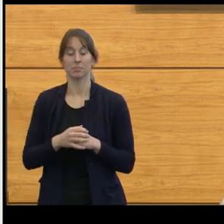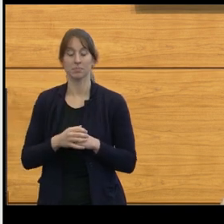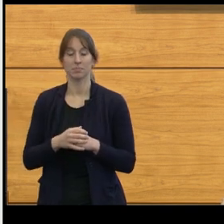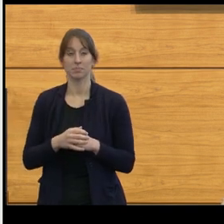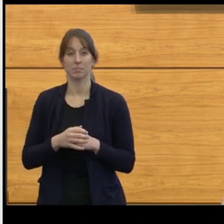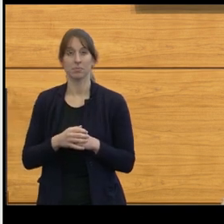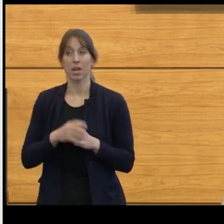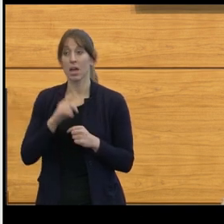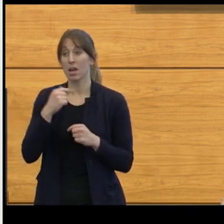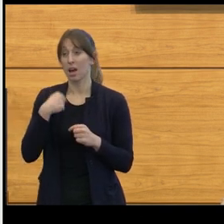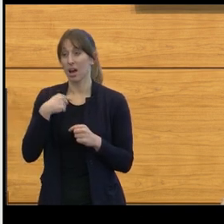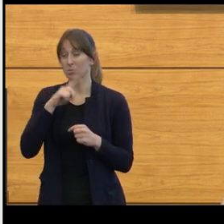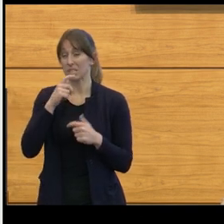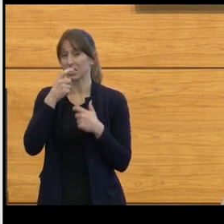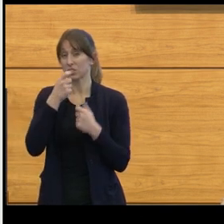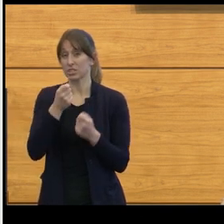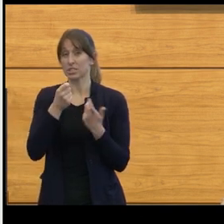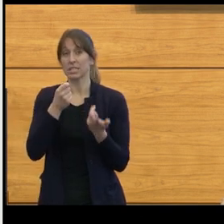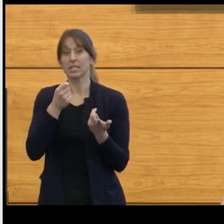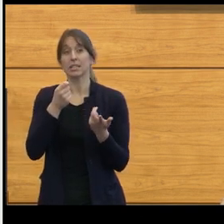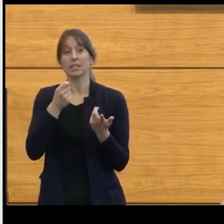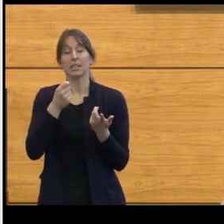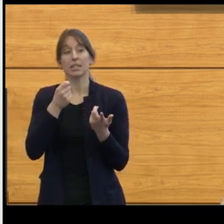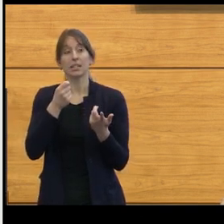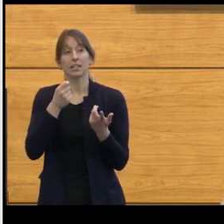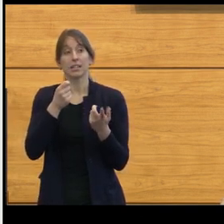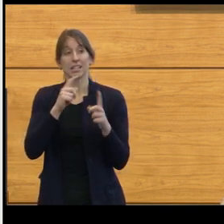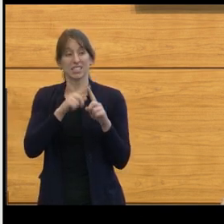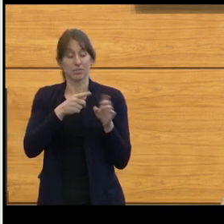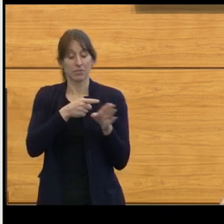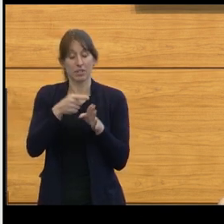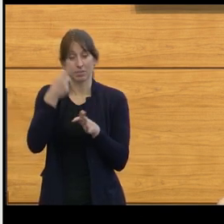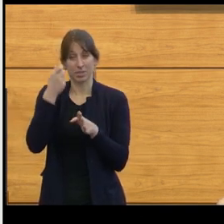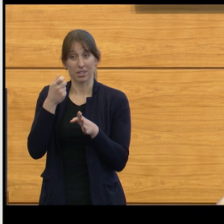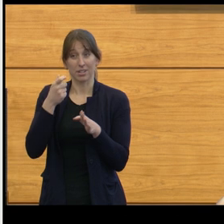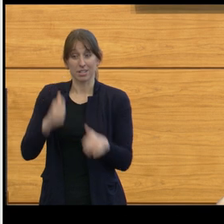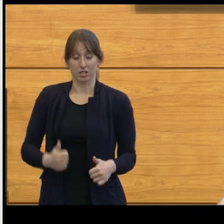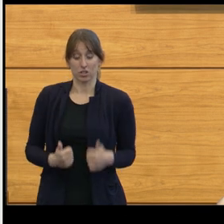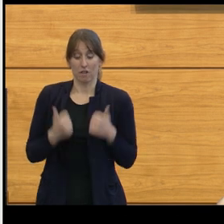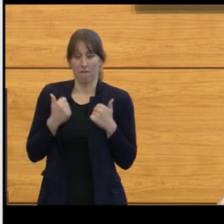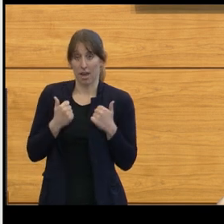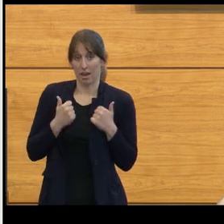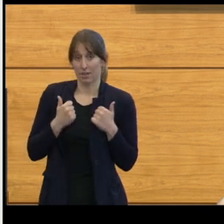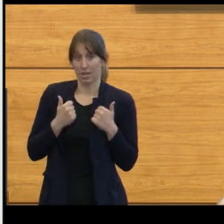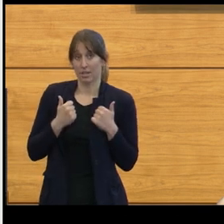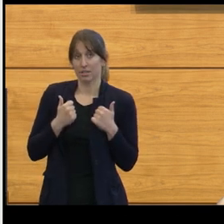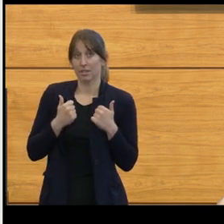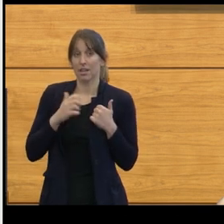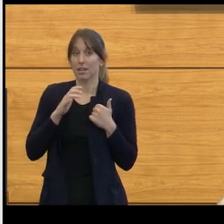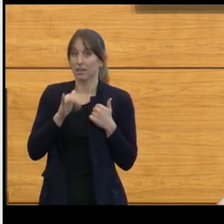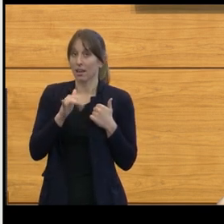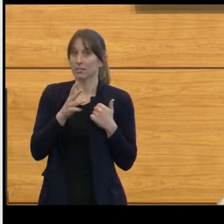because I do recognize that no longer is just survivability the only gold standard, we're also looking to see